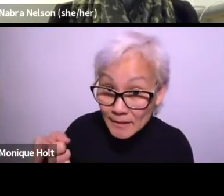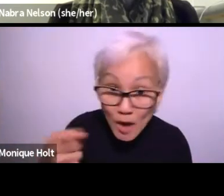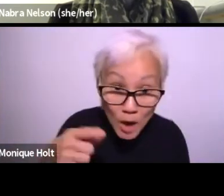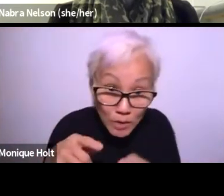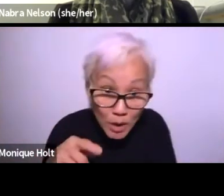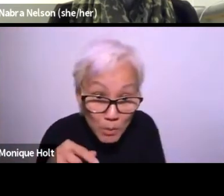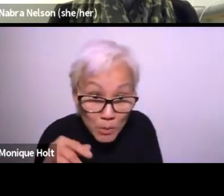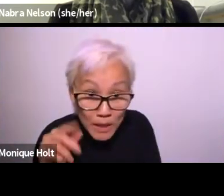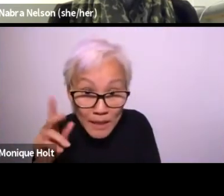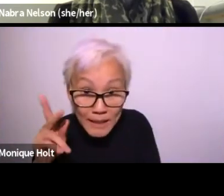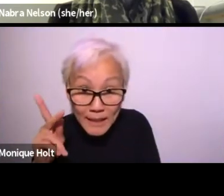Cass?